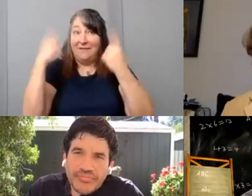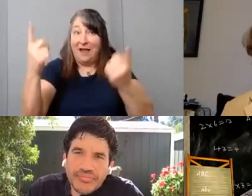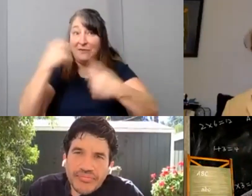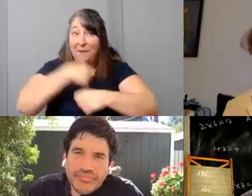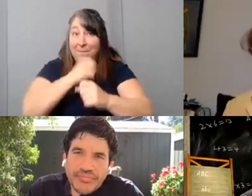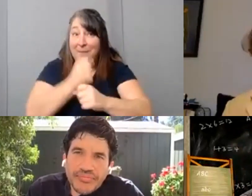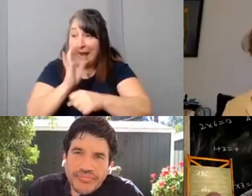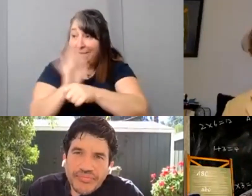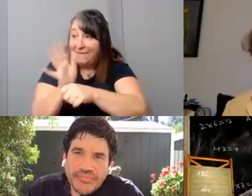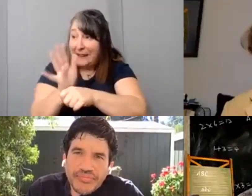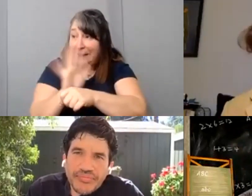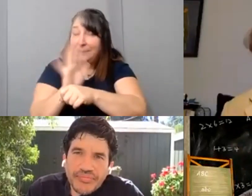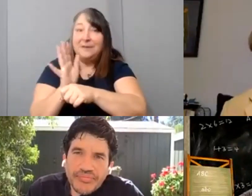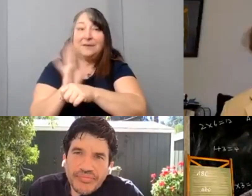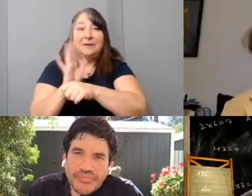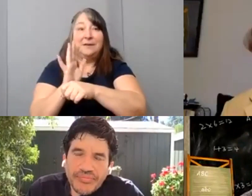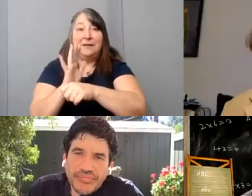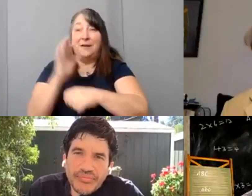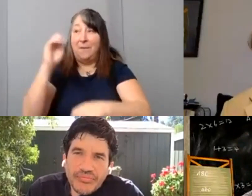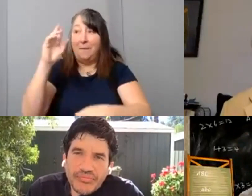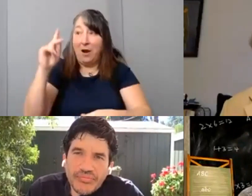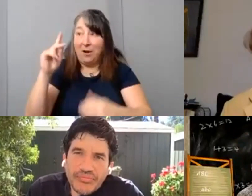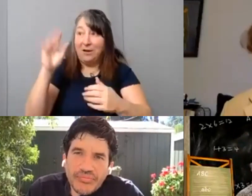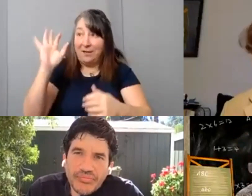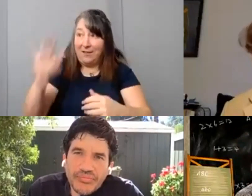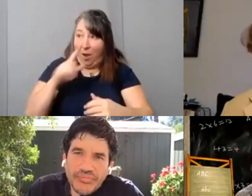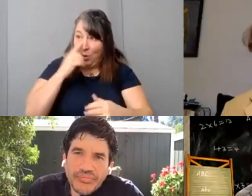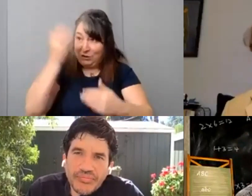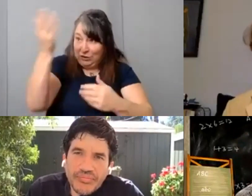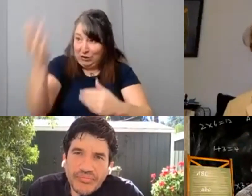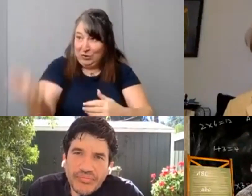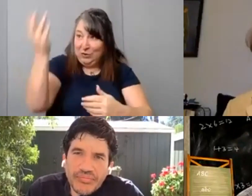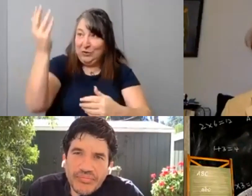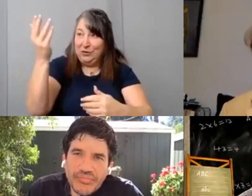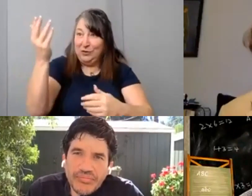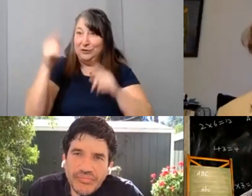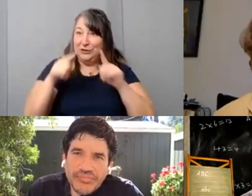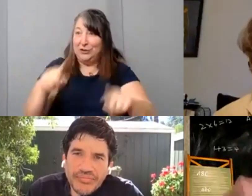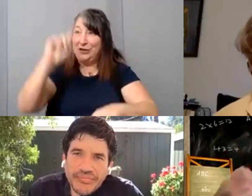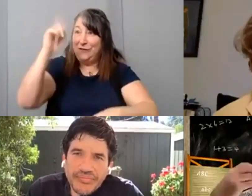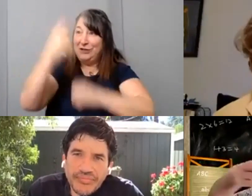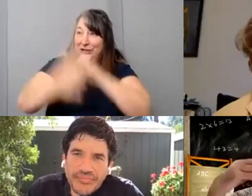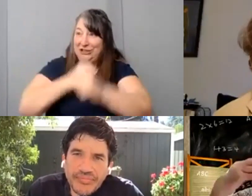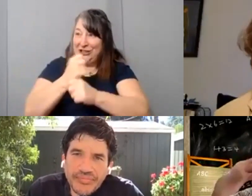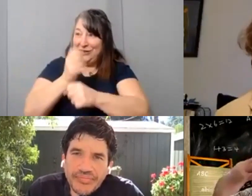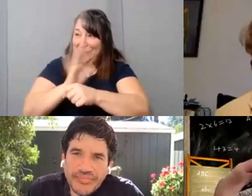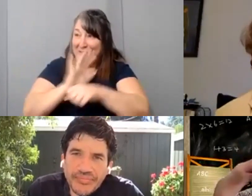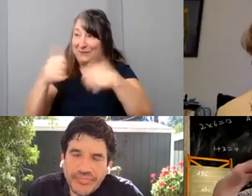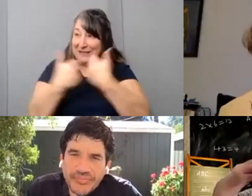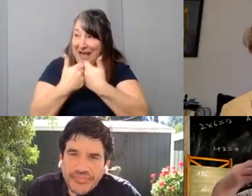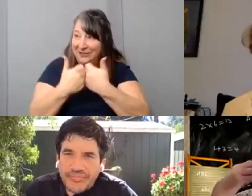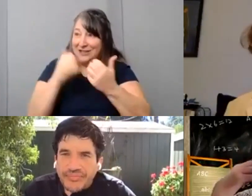Uh, you were that in the first year of the film challenge. If I’m correct, this was the first time you made a film.